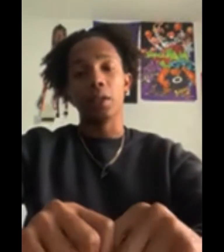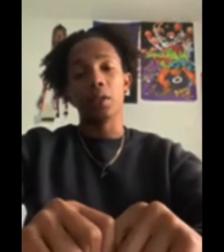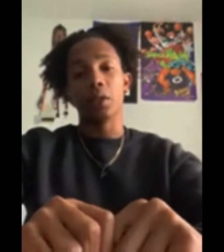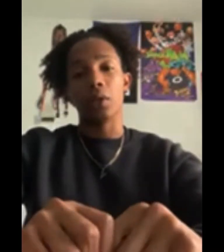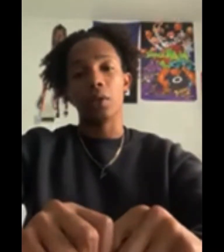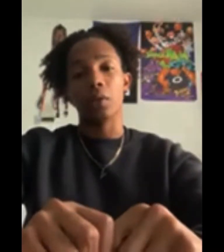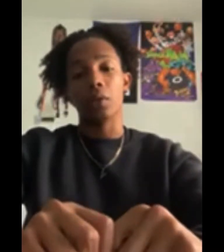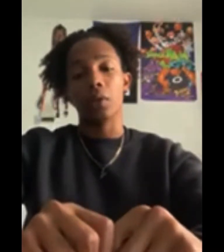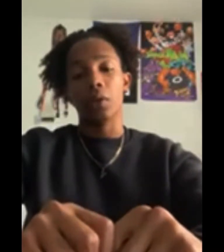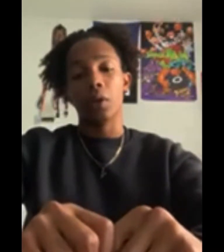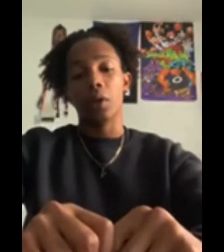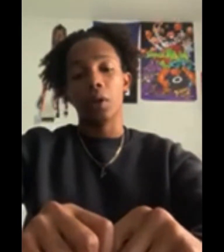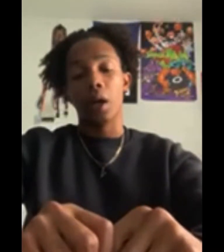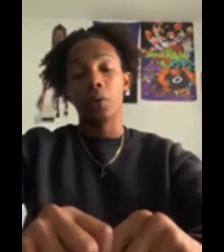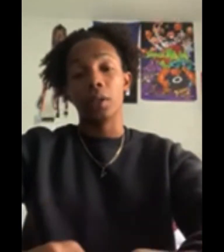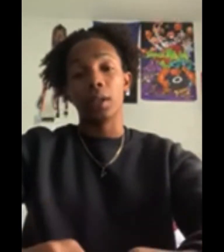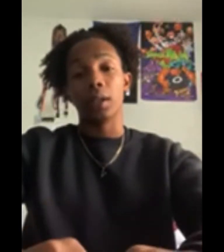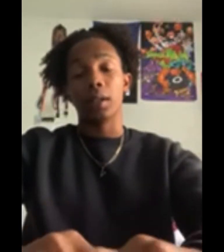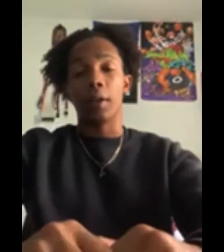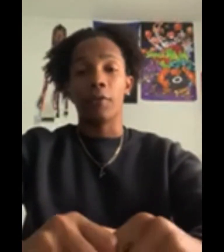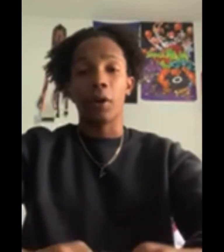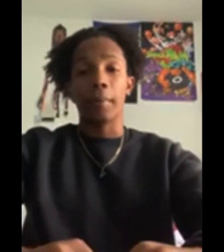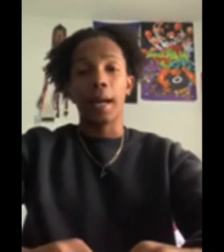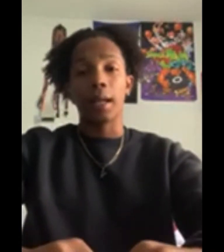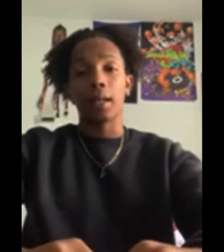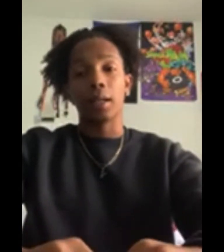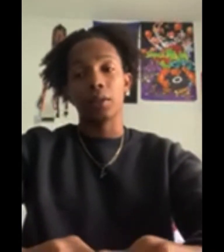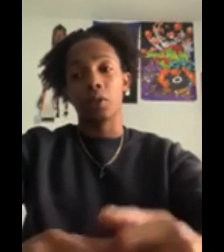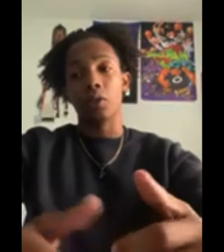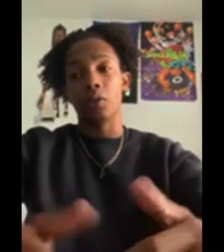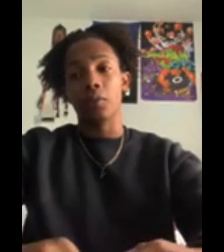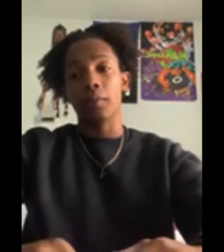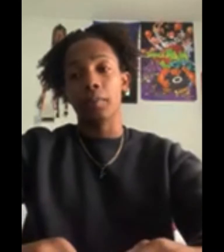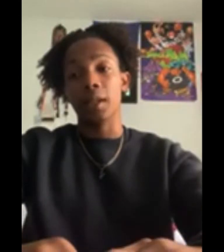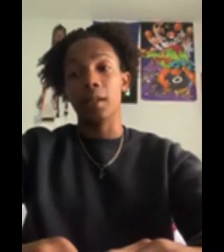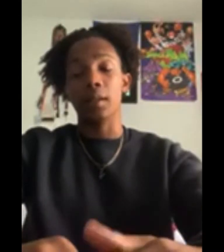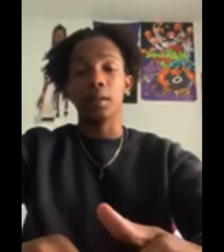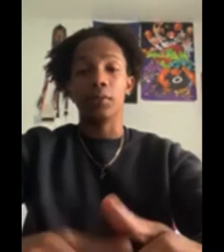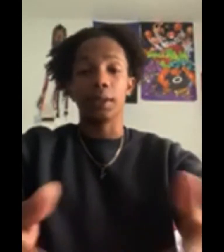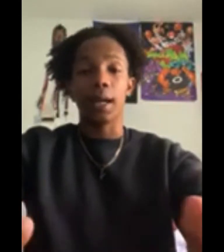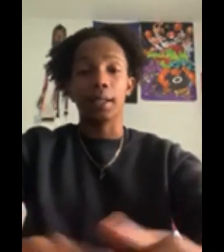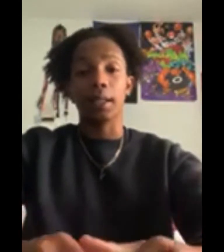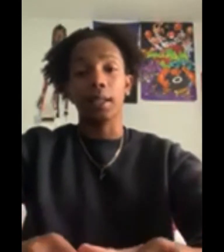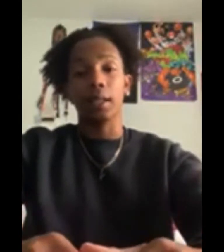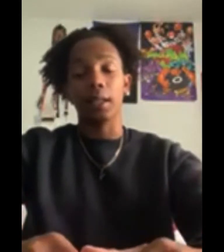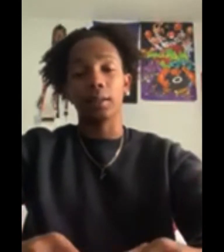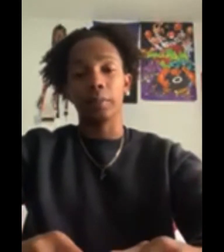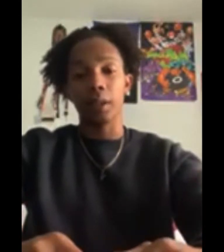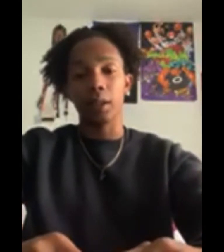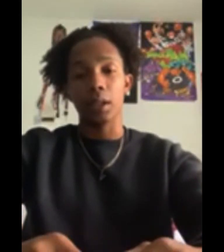And, so I was a kid that fought back. And, so me retaliating against the bullies,